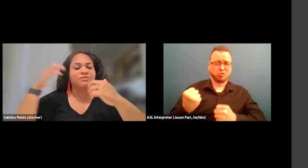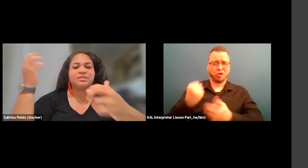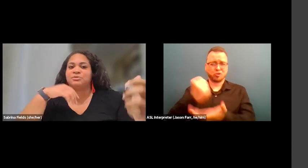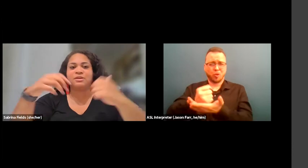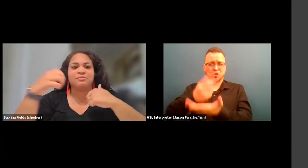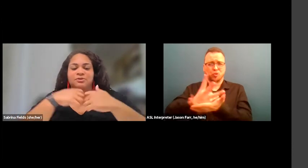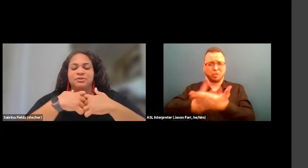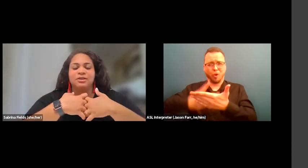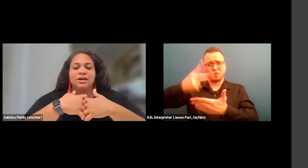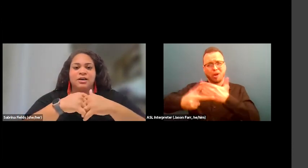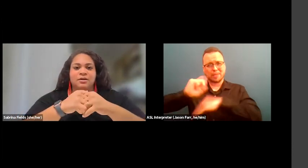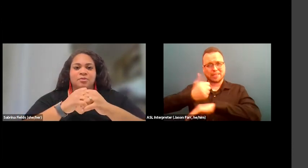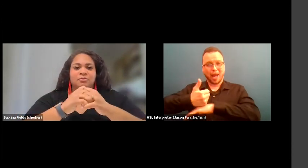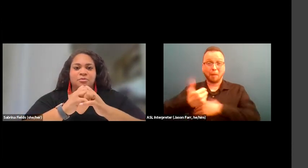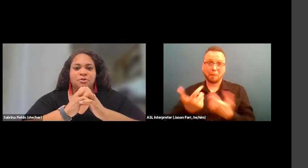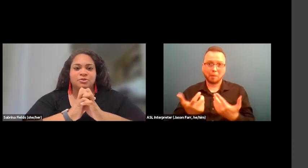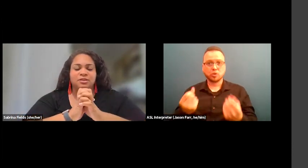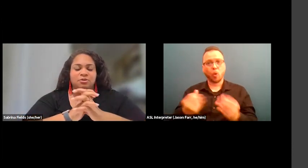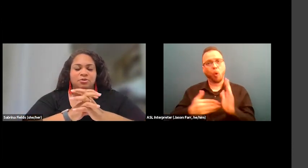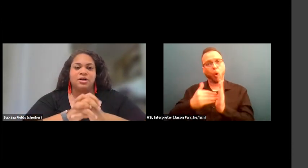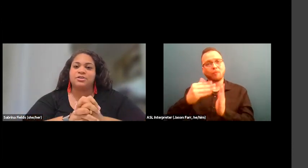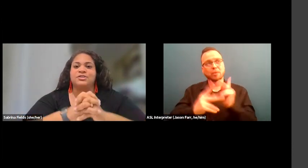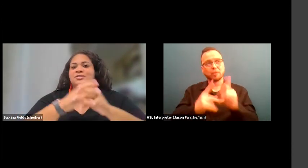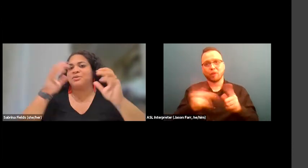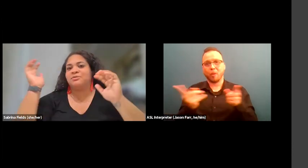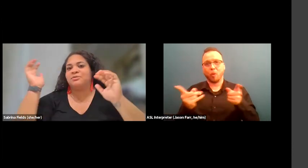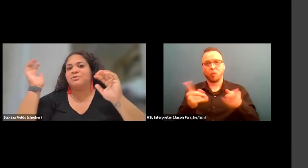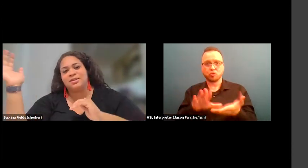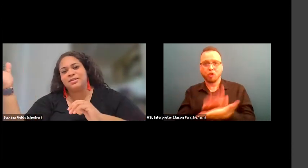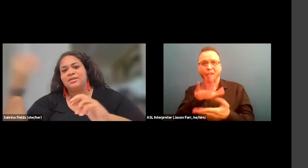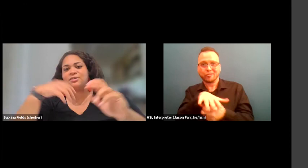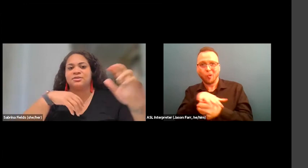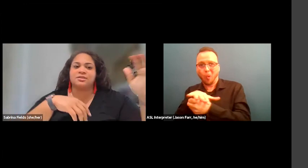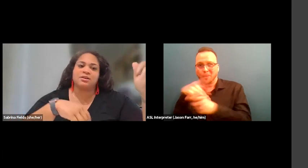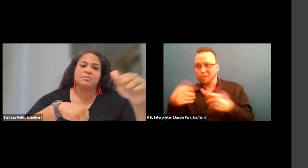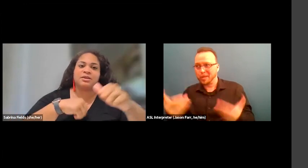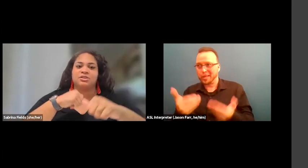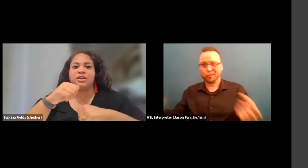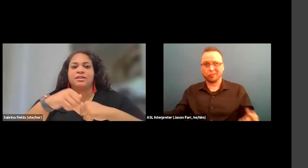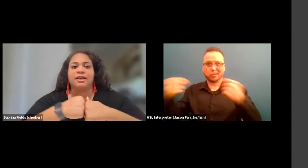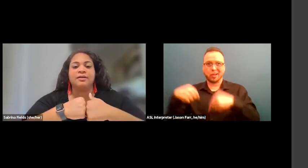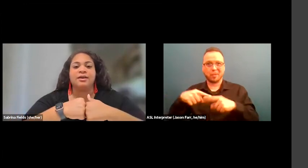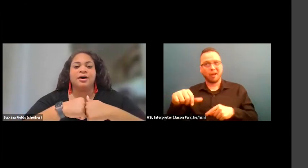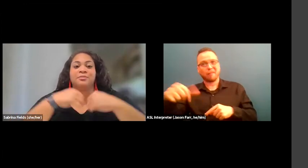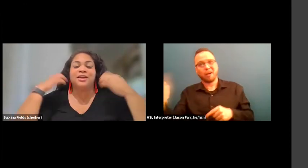So oftentimes we get folks from those local colleges, right? We have Dominguez Hills, Long Beach, LA,